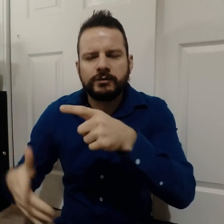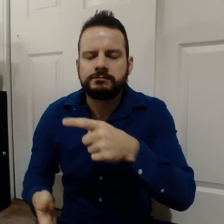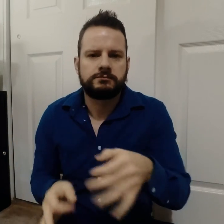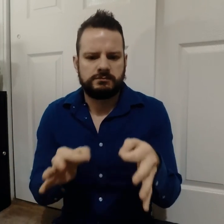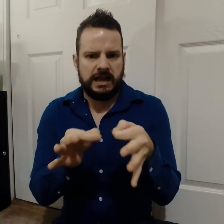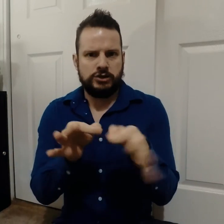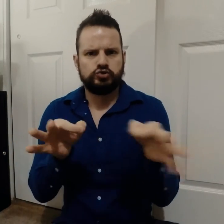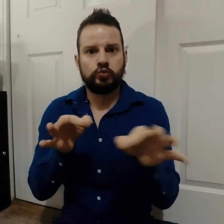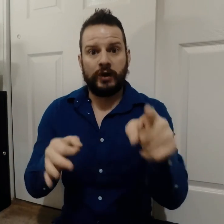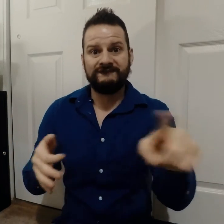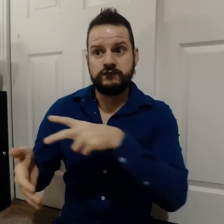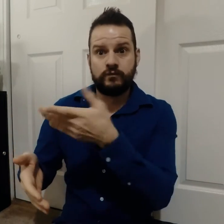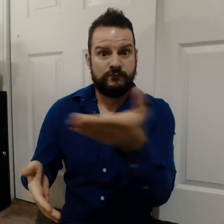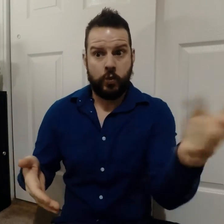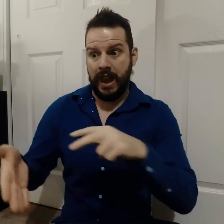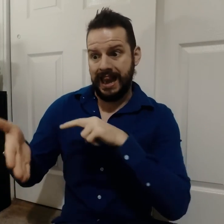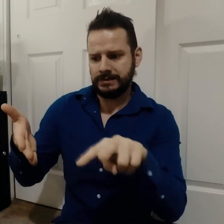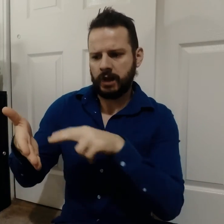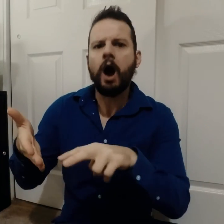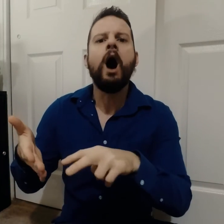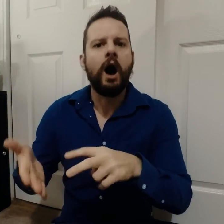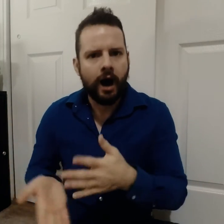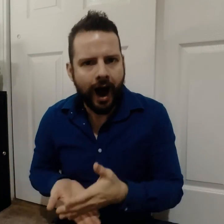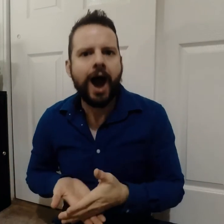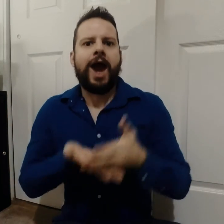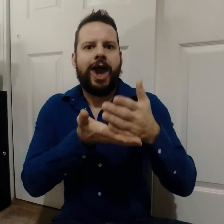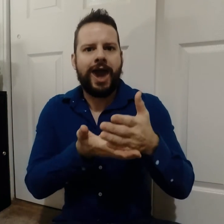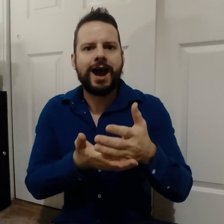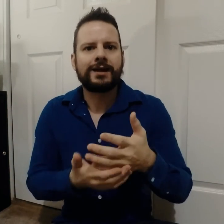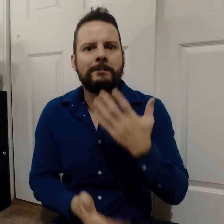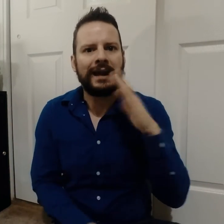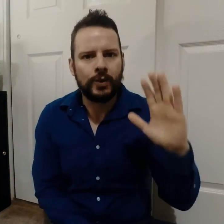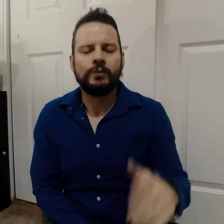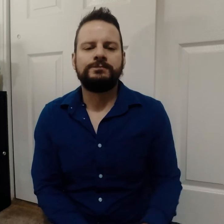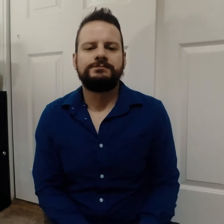you read captions and it helps you a lot.